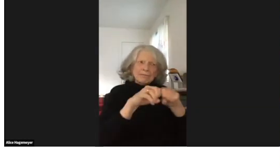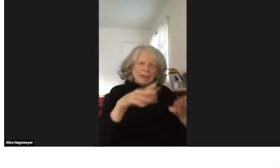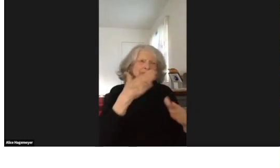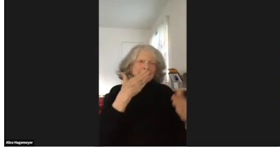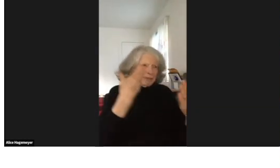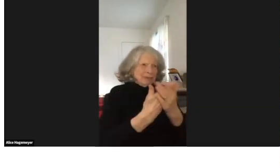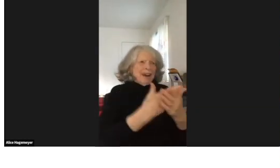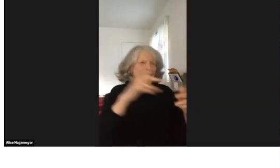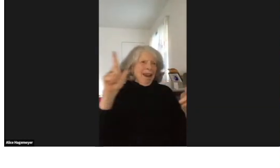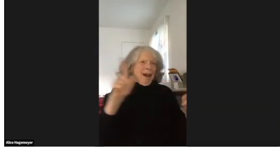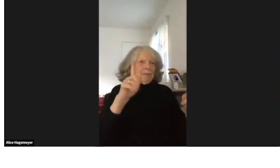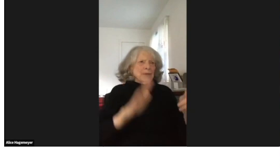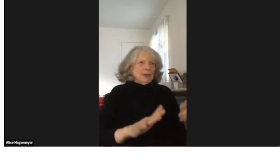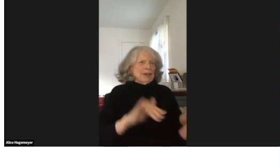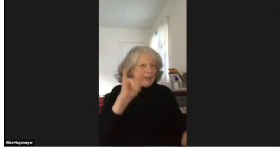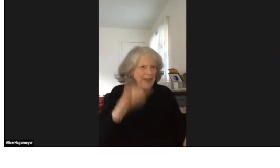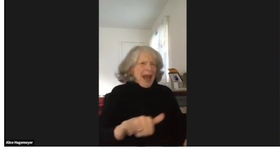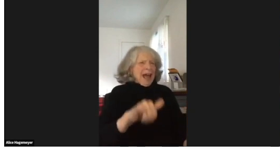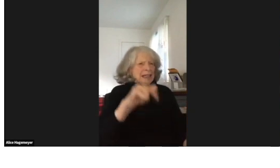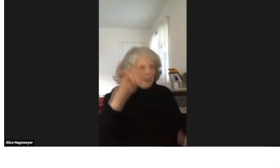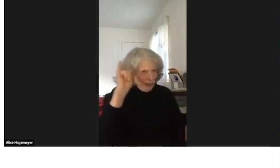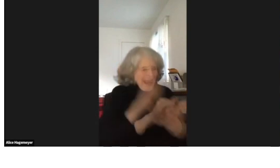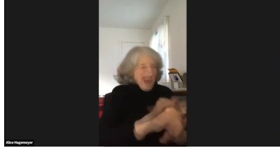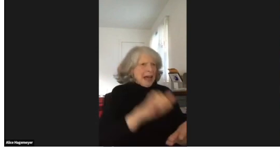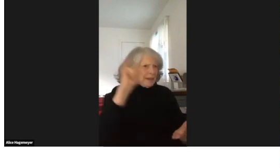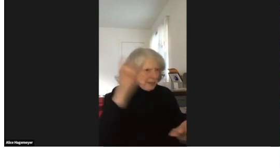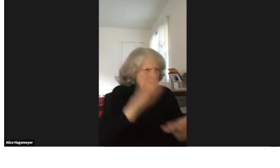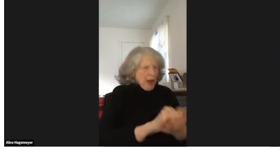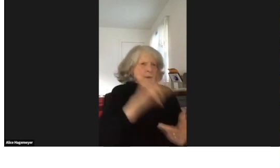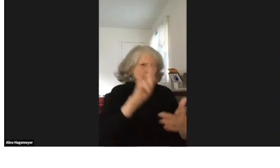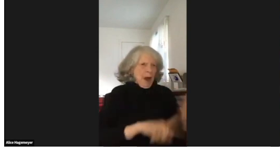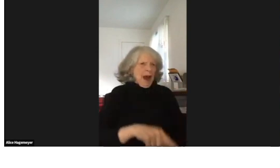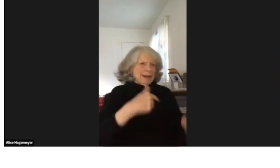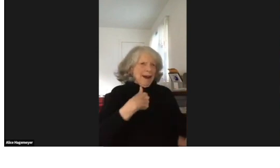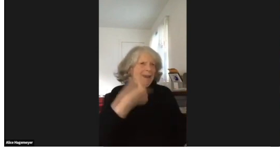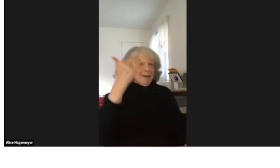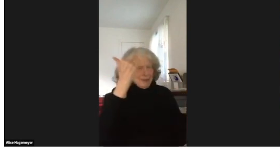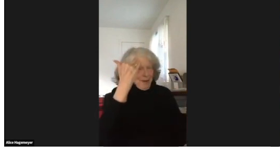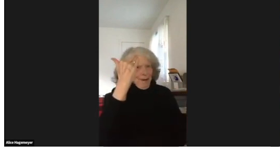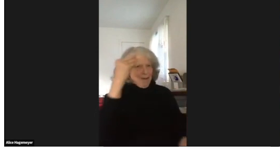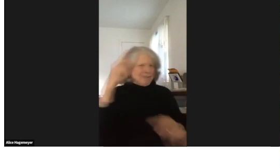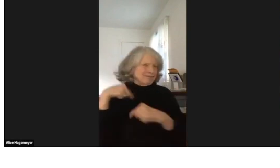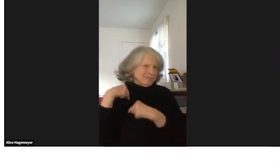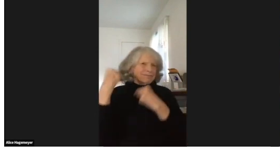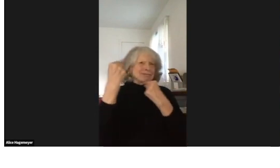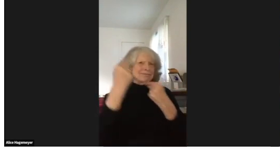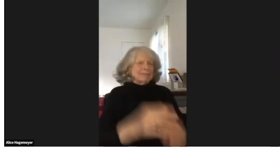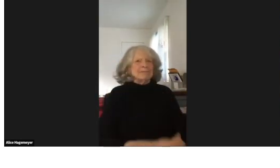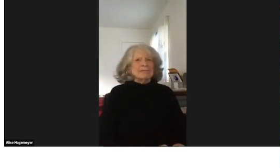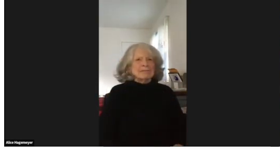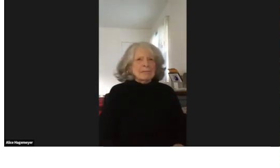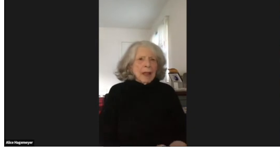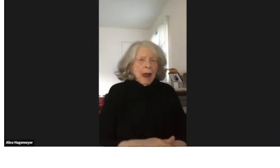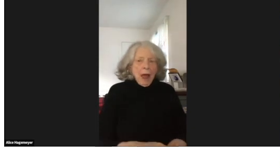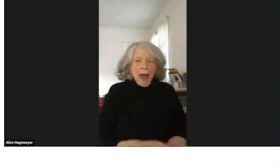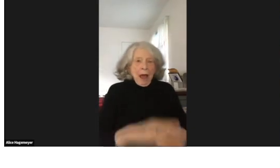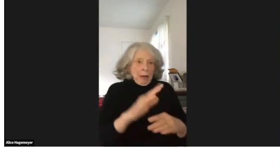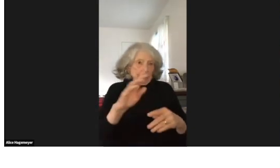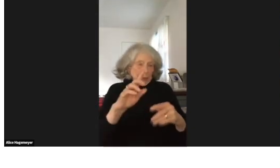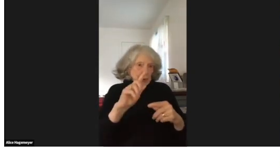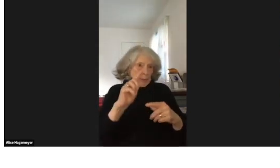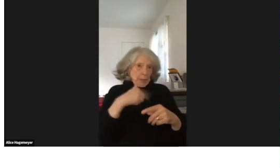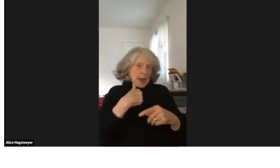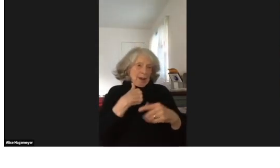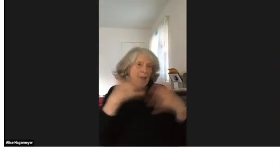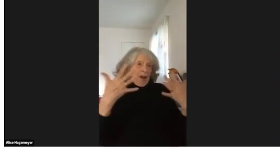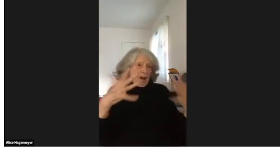And we are responsible to keep our deaf collections, our deaf history alive.